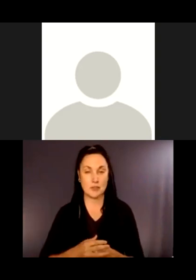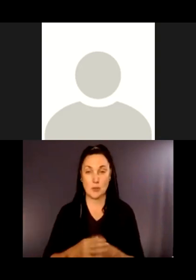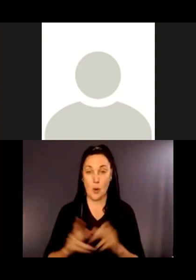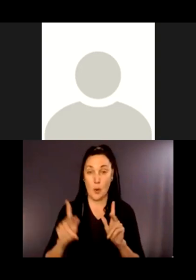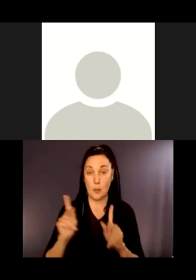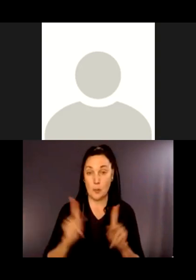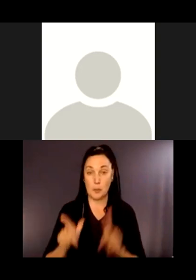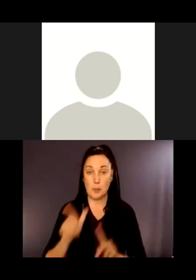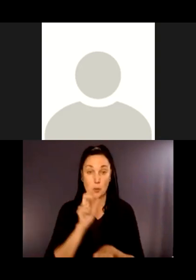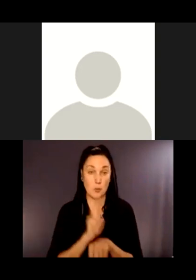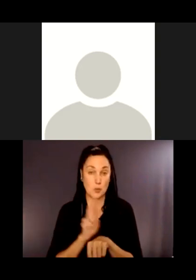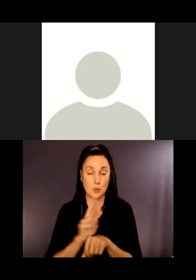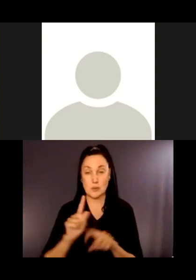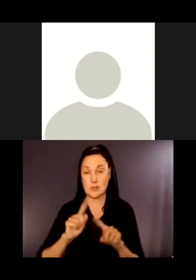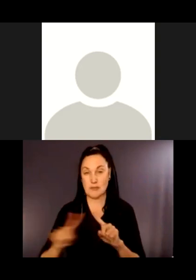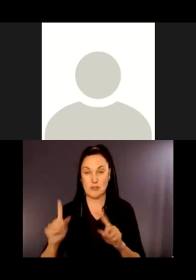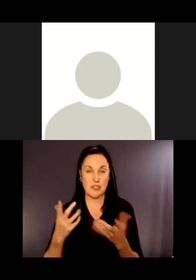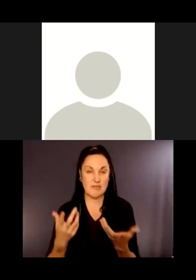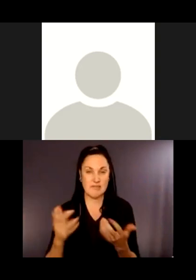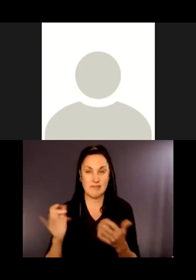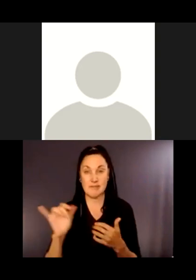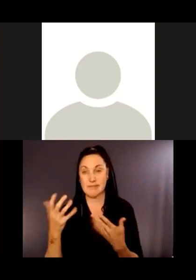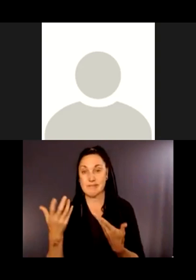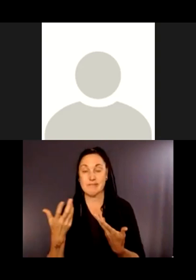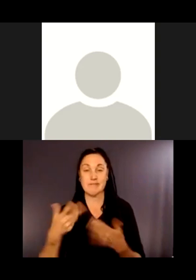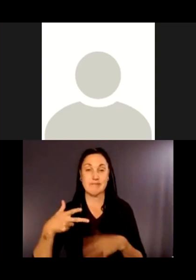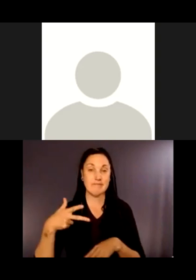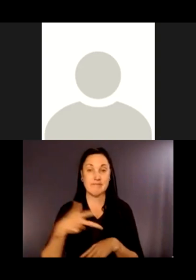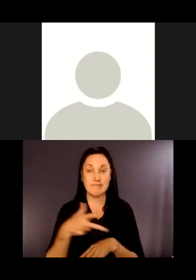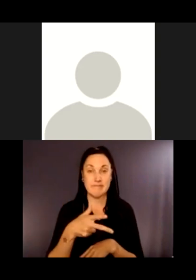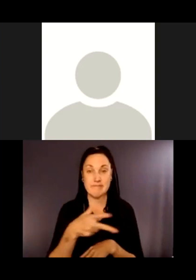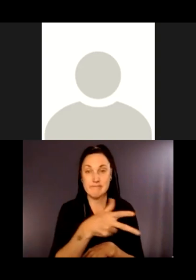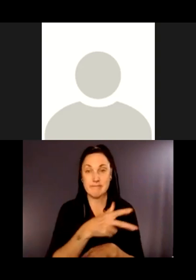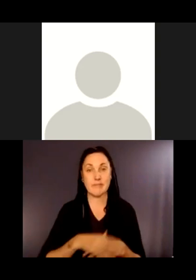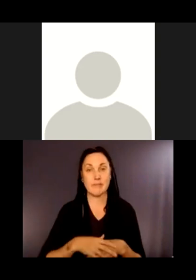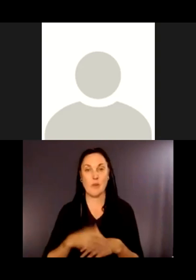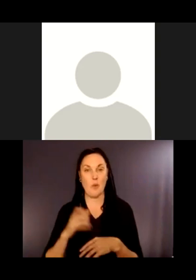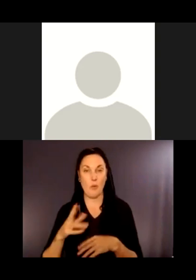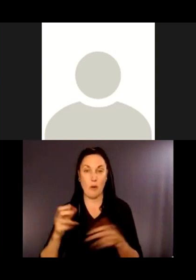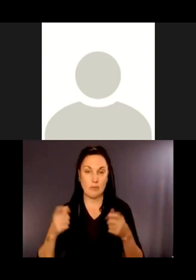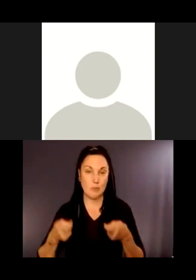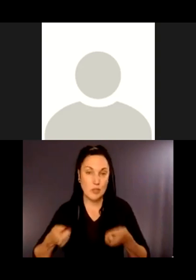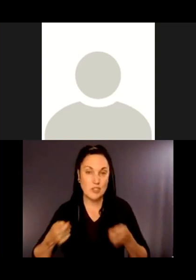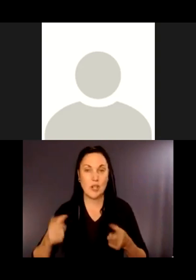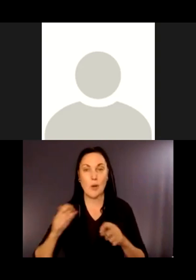they'd like to travel. Some people might just be going there to sit and enjoy nature instead of walking the entire trail.